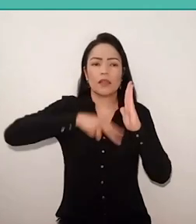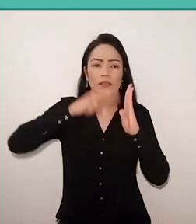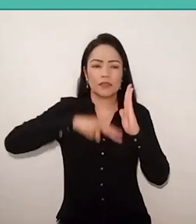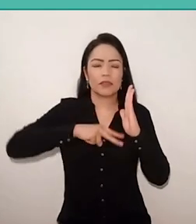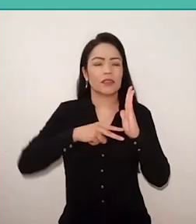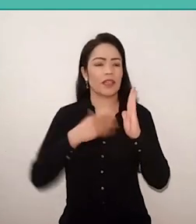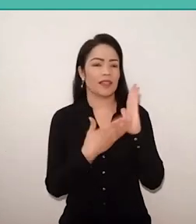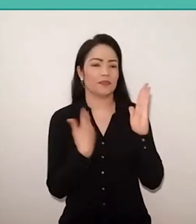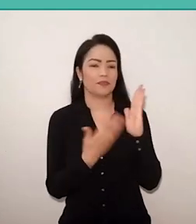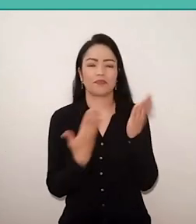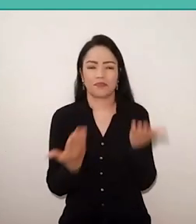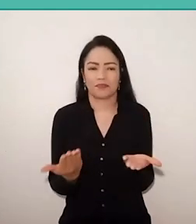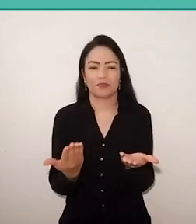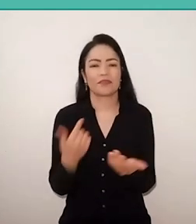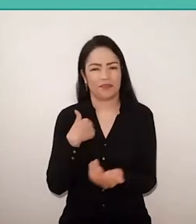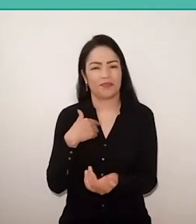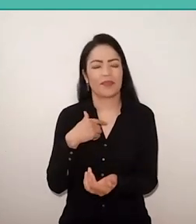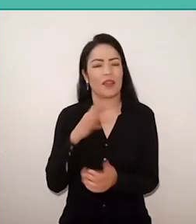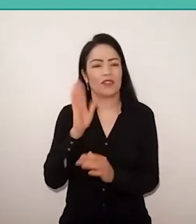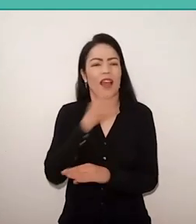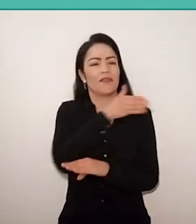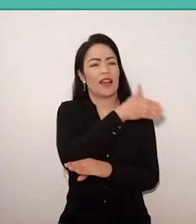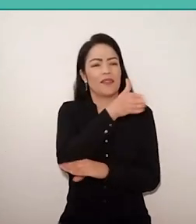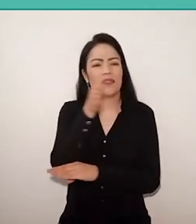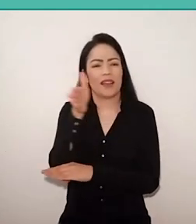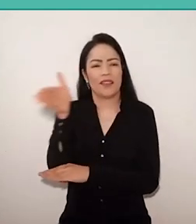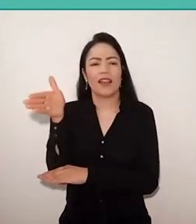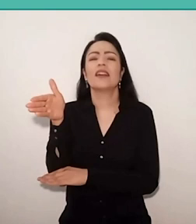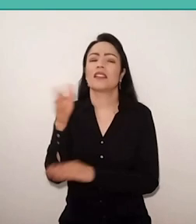I, who have been around a lot there in community libraries,